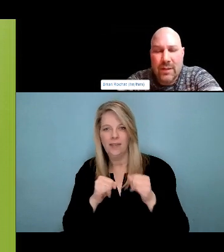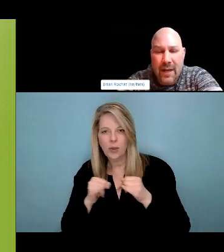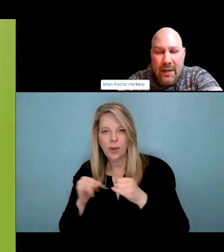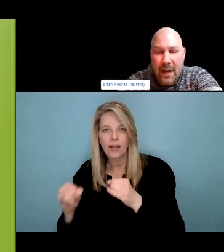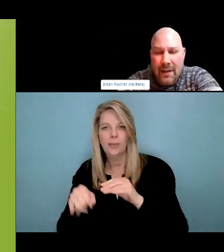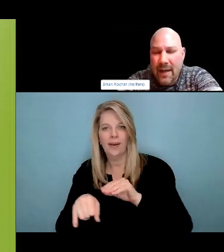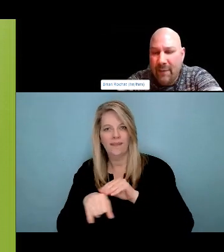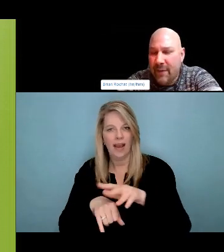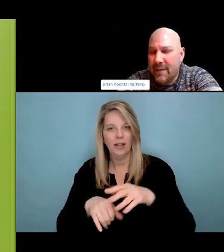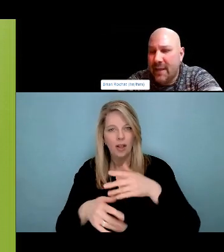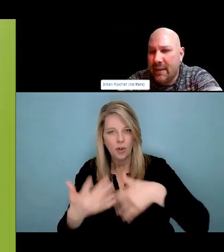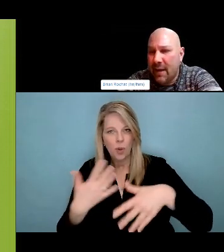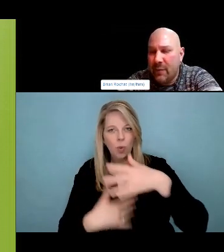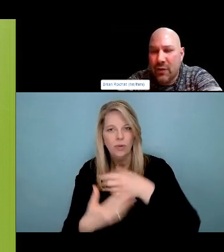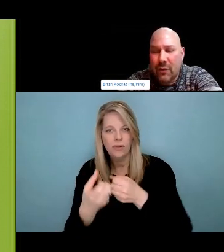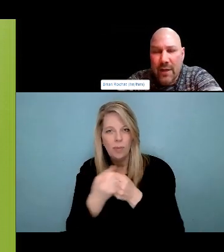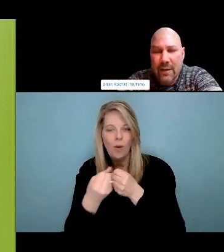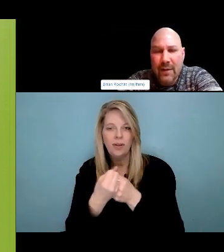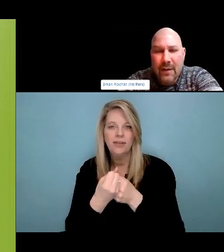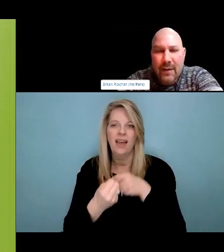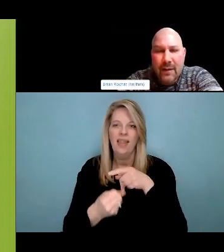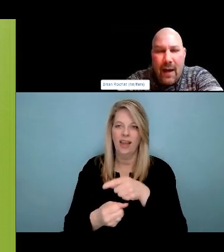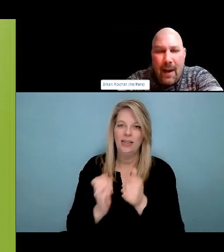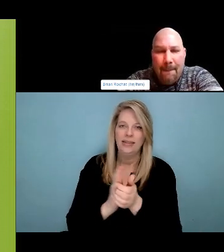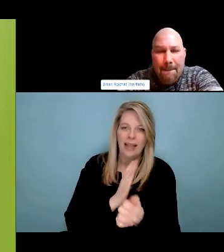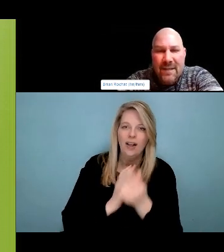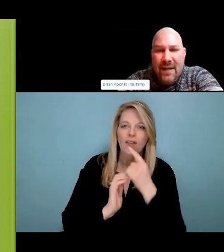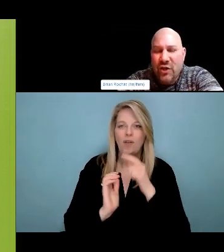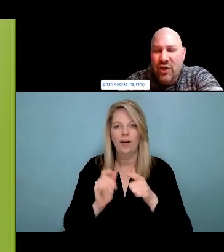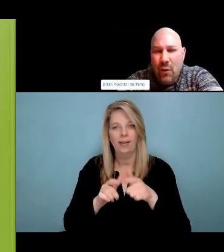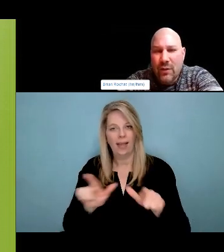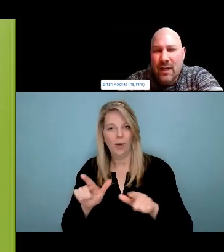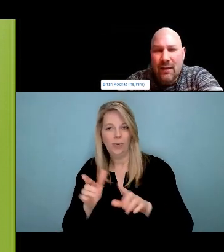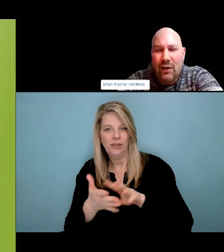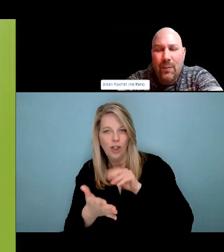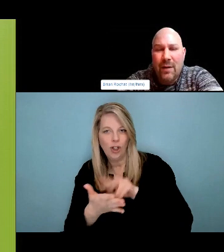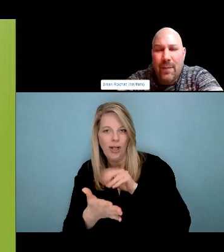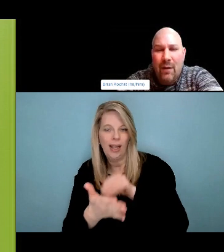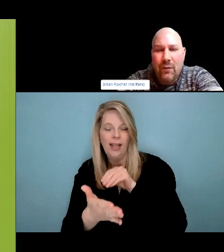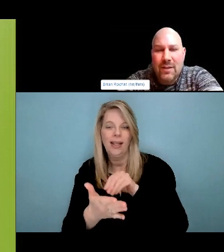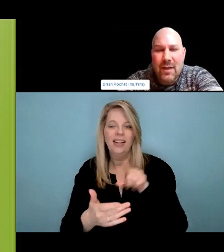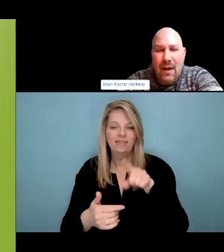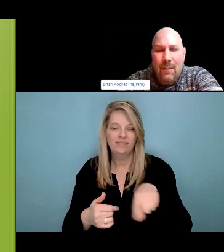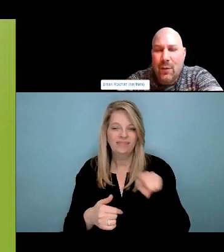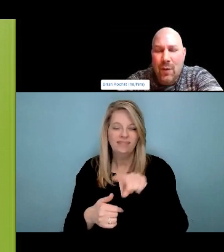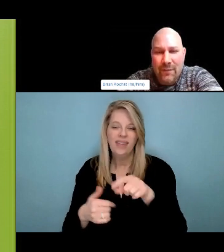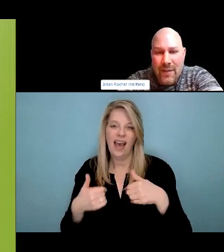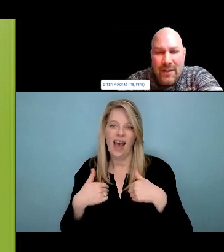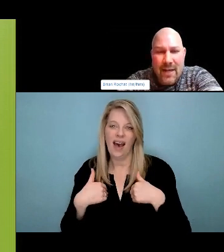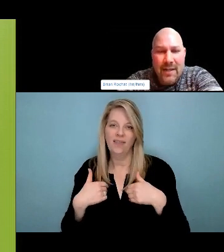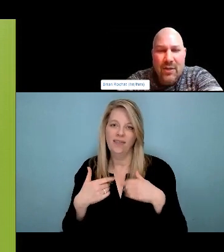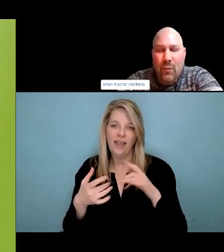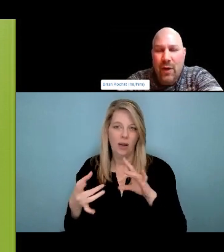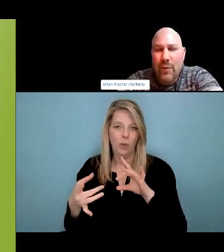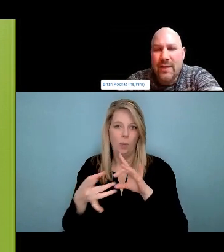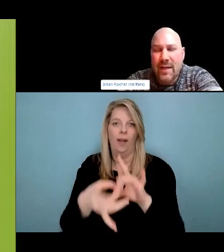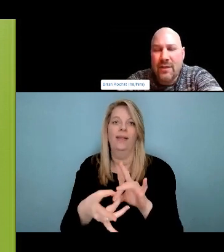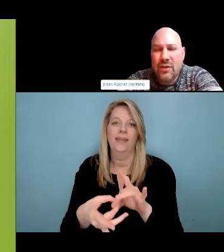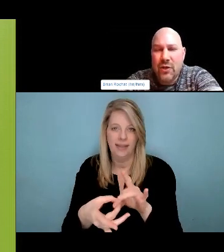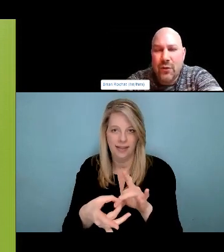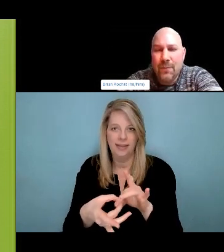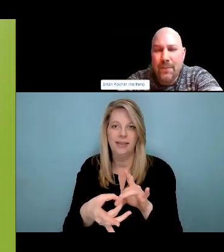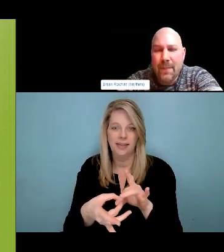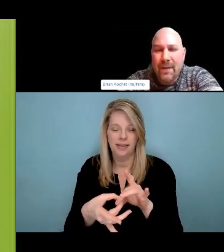this video that I'm going to share was a really great example of harm reduction and being